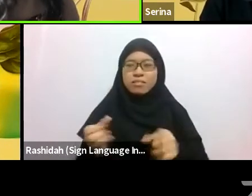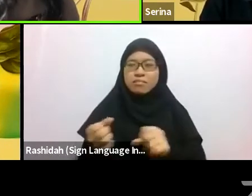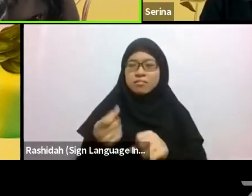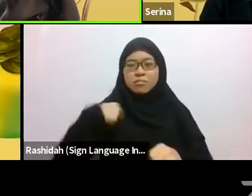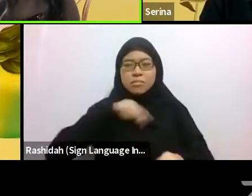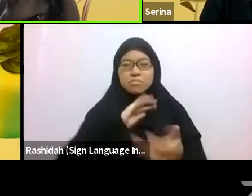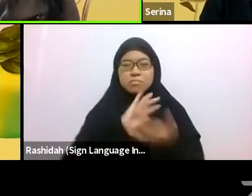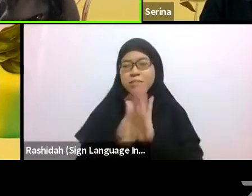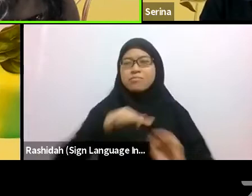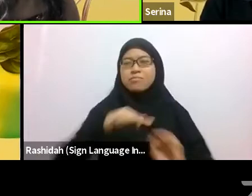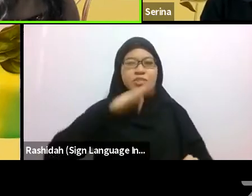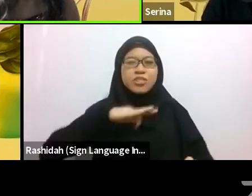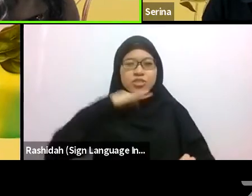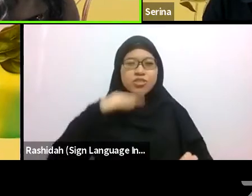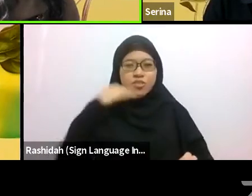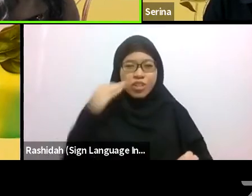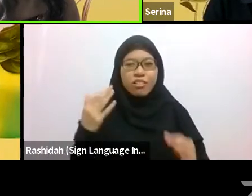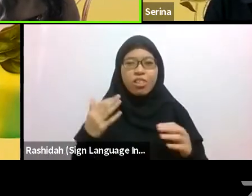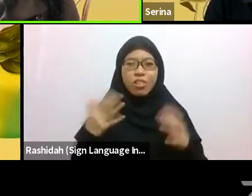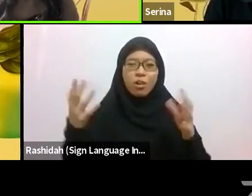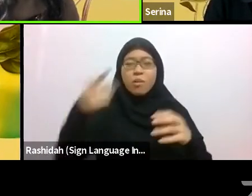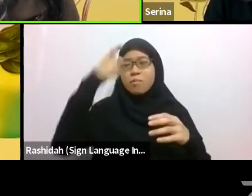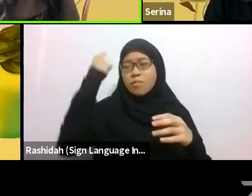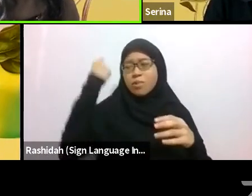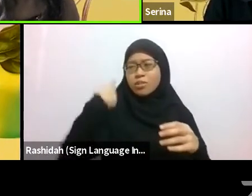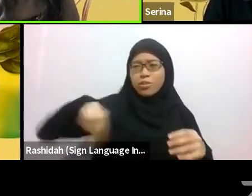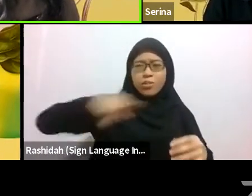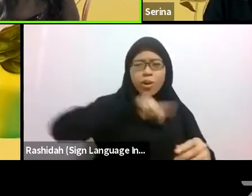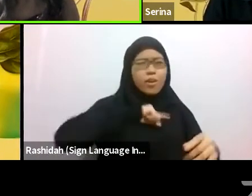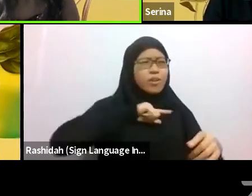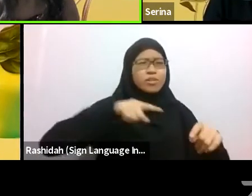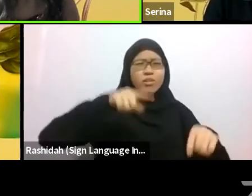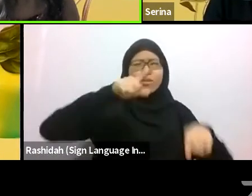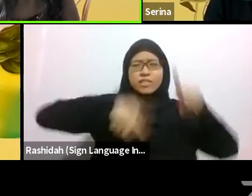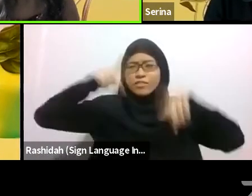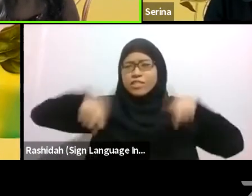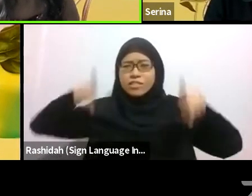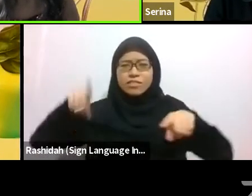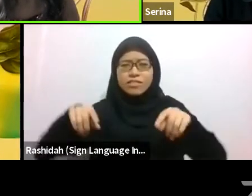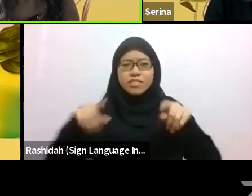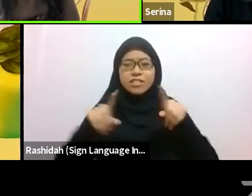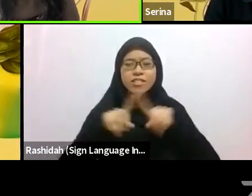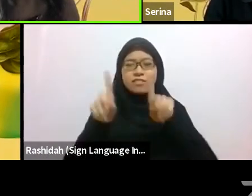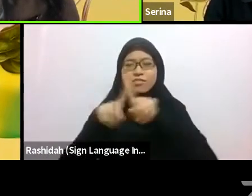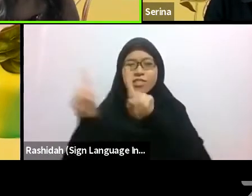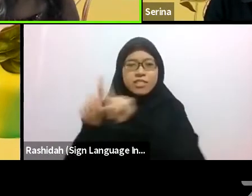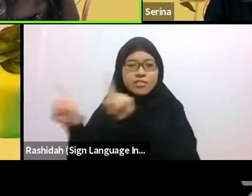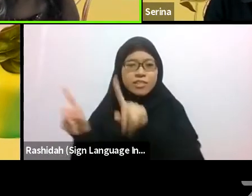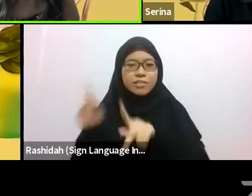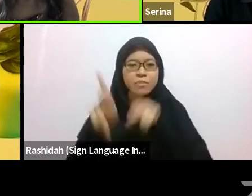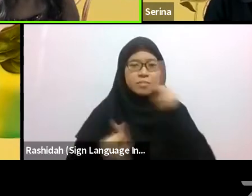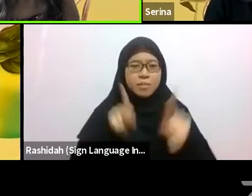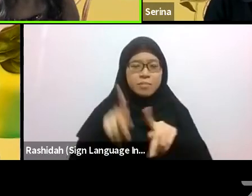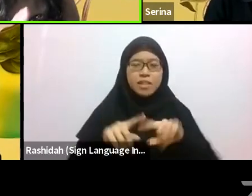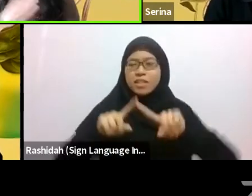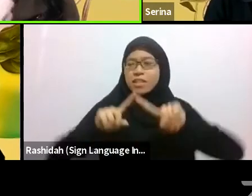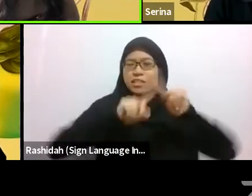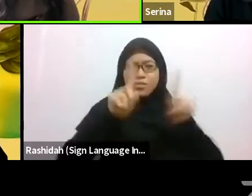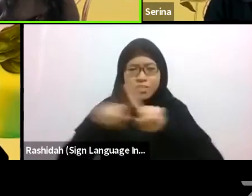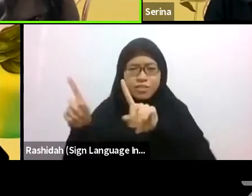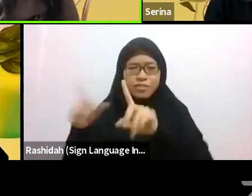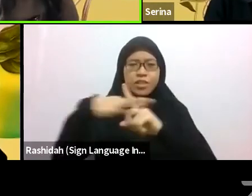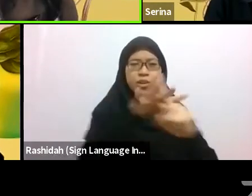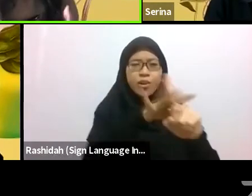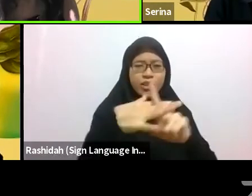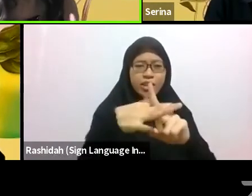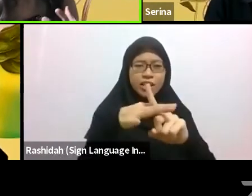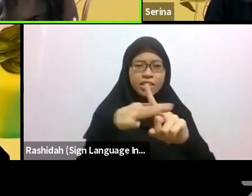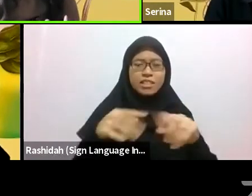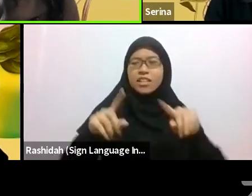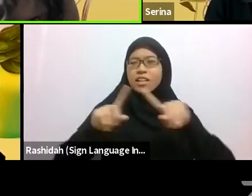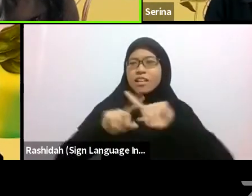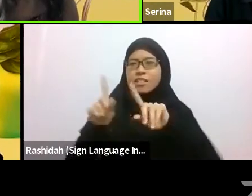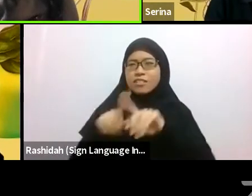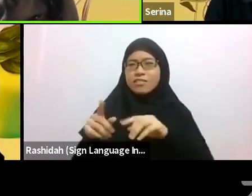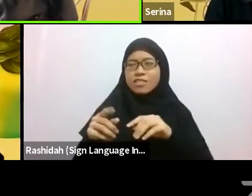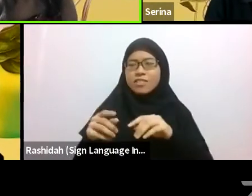Because we’re all such different people from such different cultural contexts, with all the different intersectional parts of our identities.